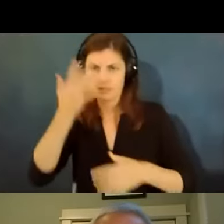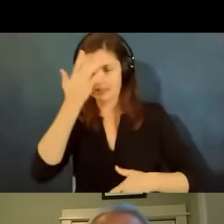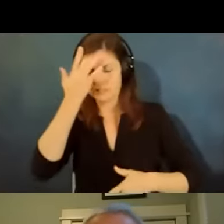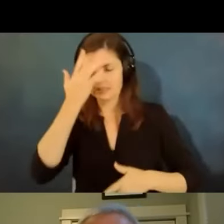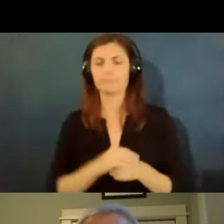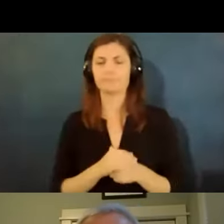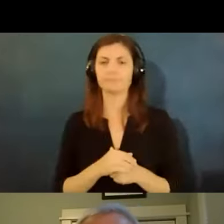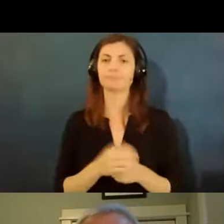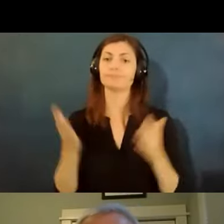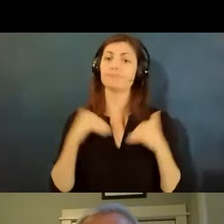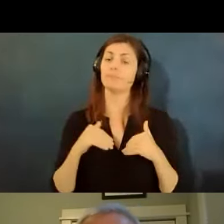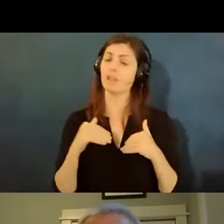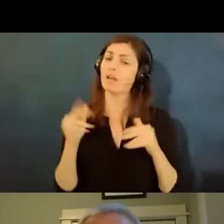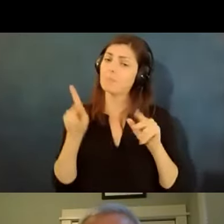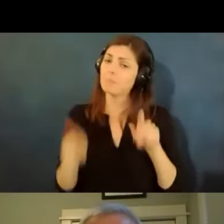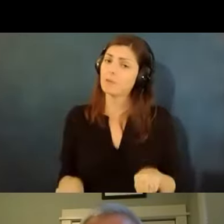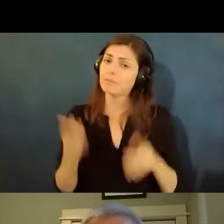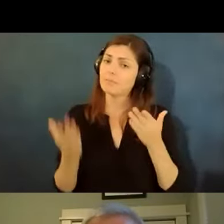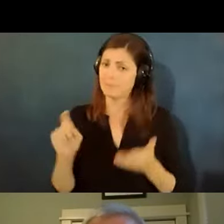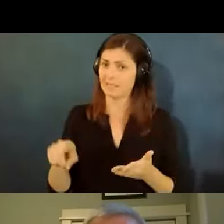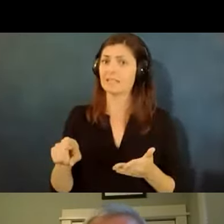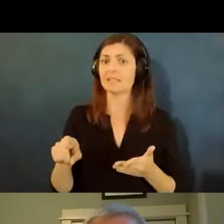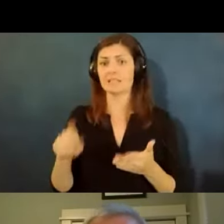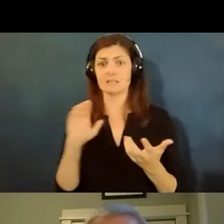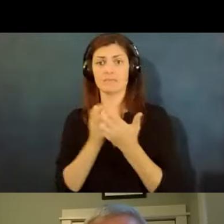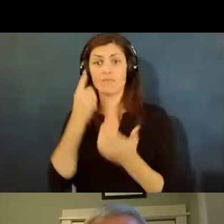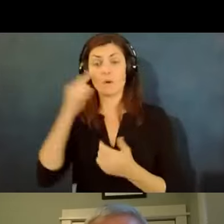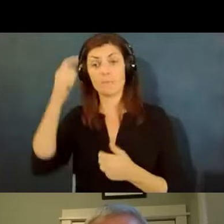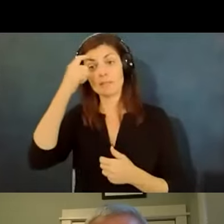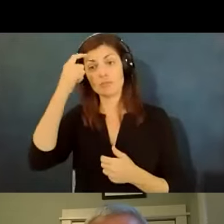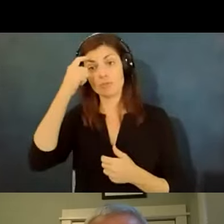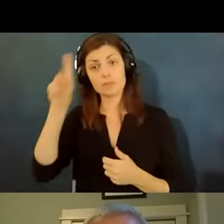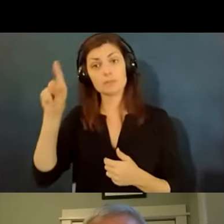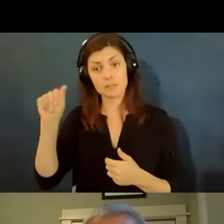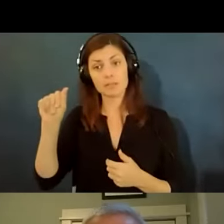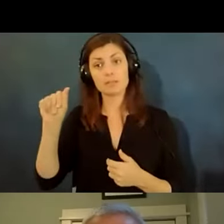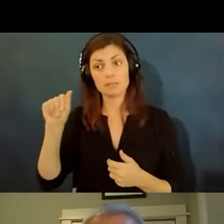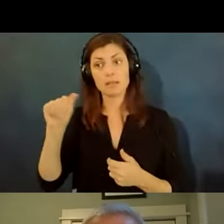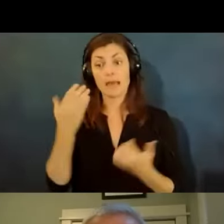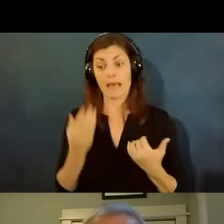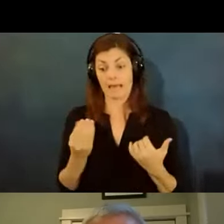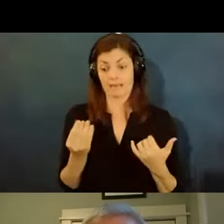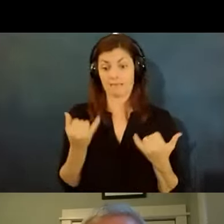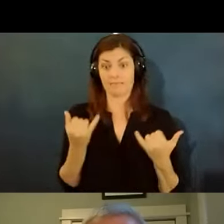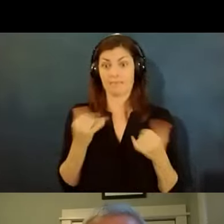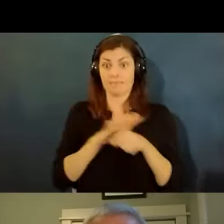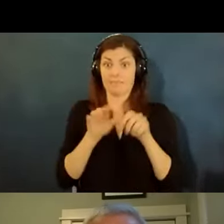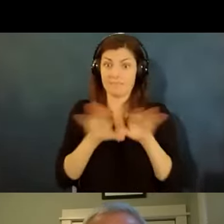need an accommodation because they have a mental disability and the pandemic is exacerbating making